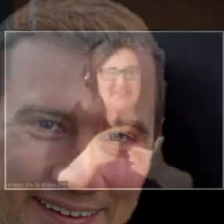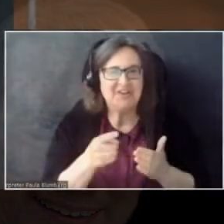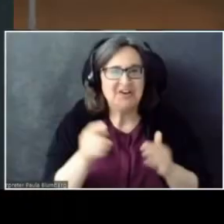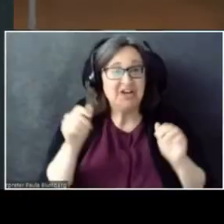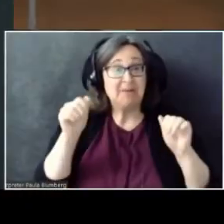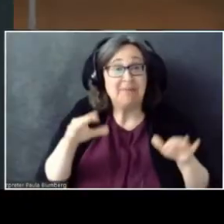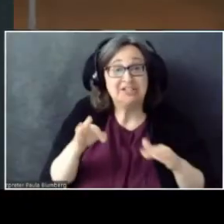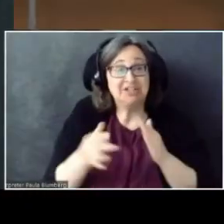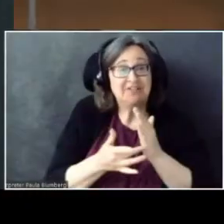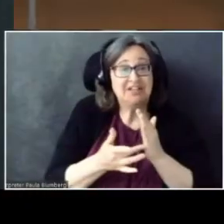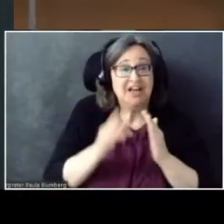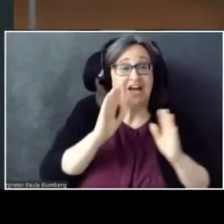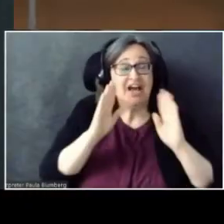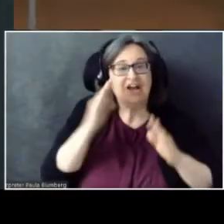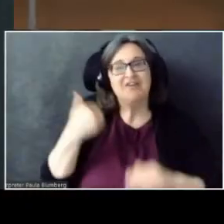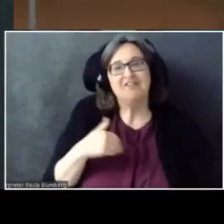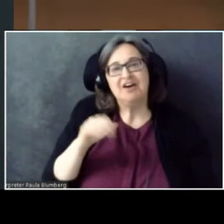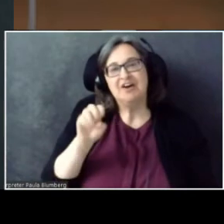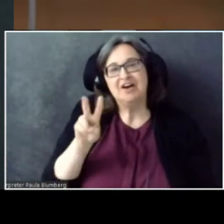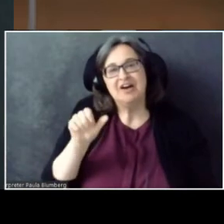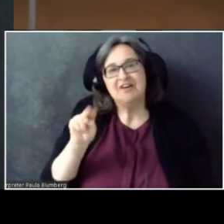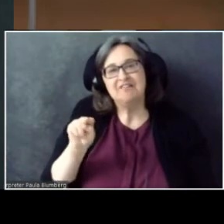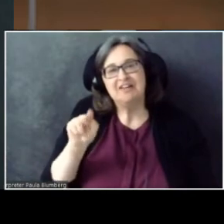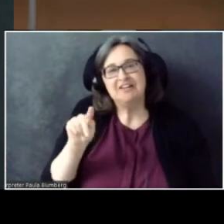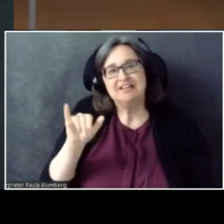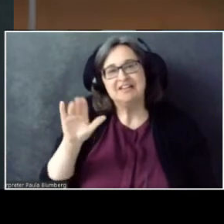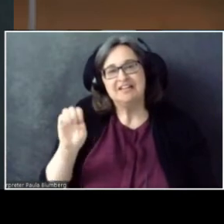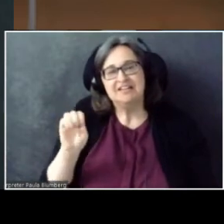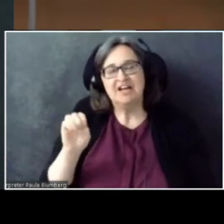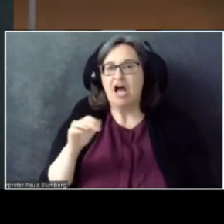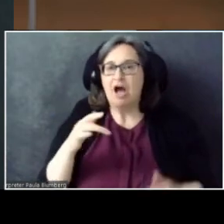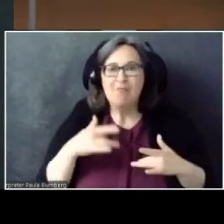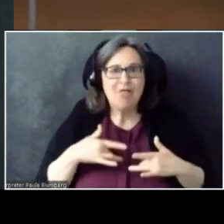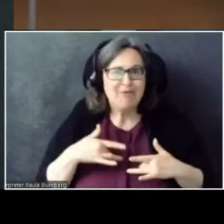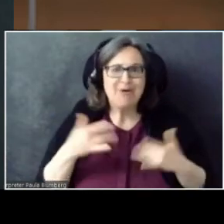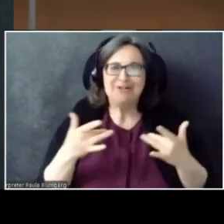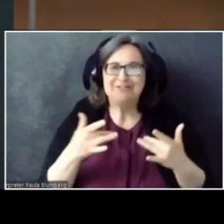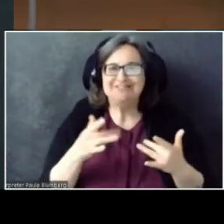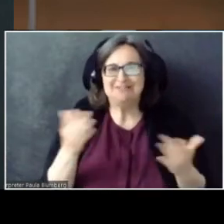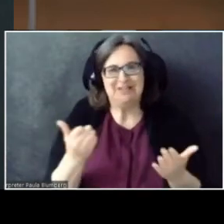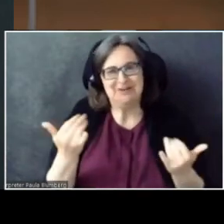Hi, folks. I'm Evan Tice. Thrilled to be here today.